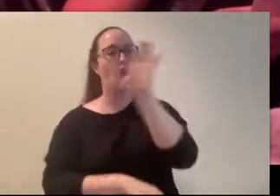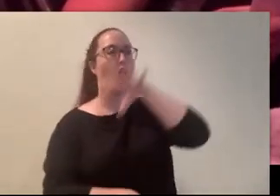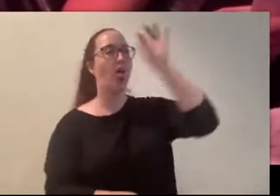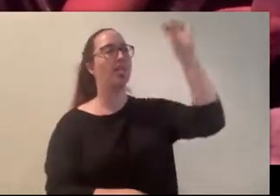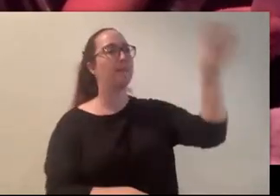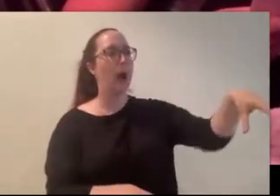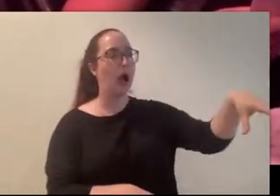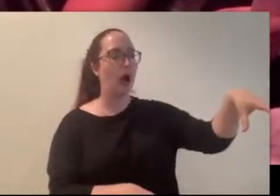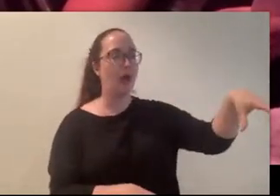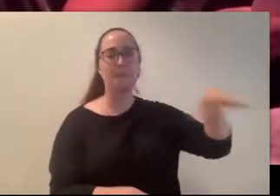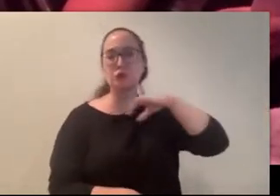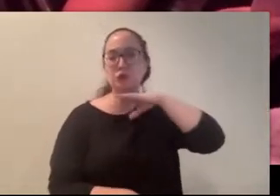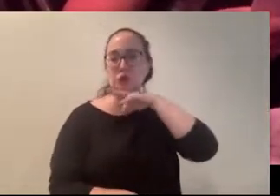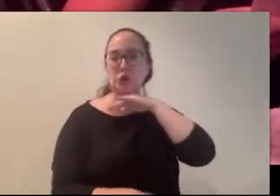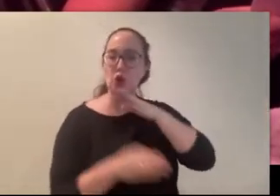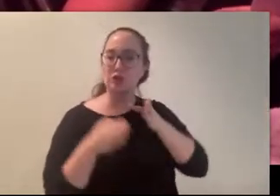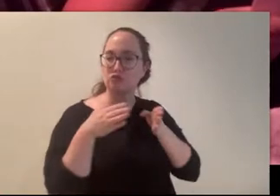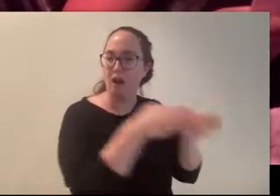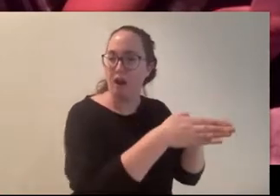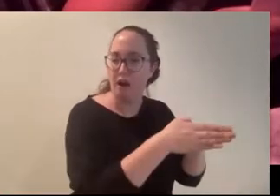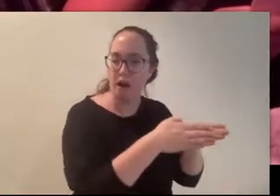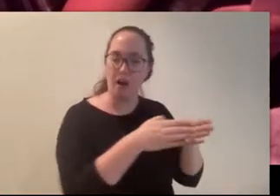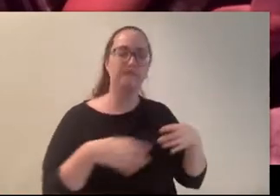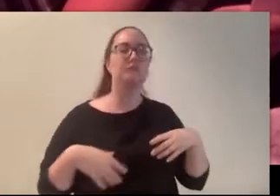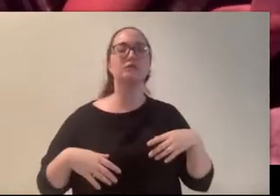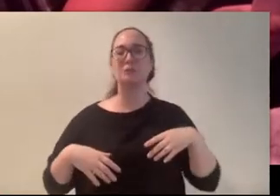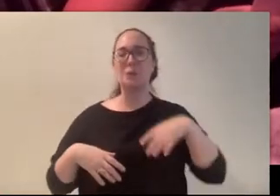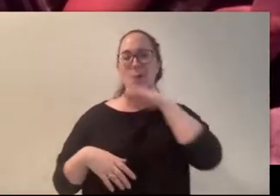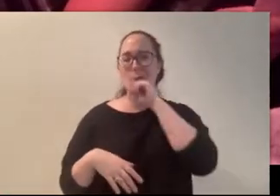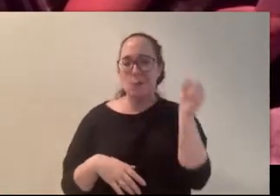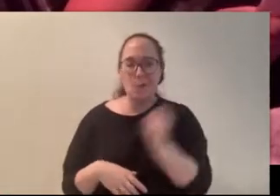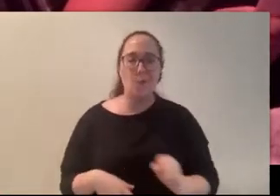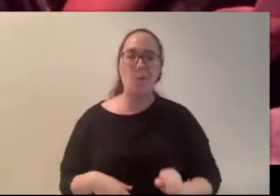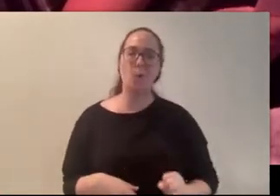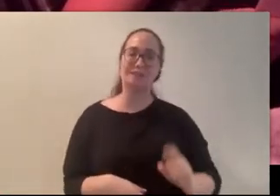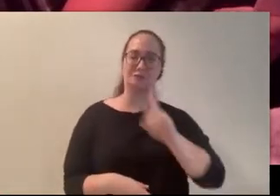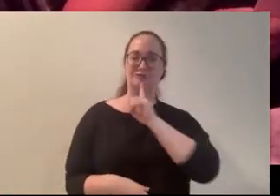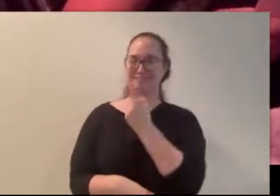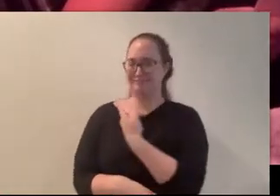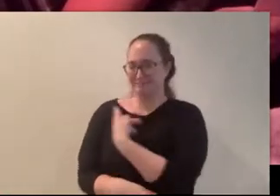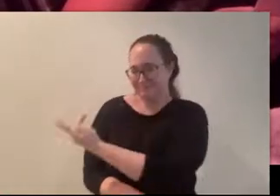but otherwise, it really was just us and our bikes and the night.